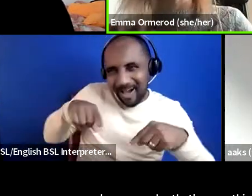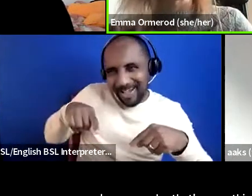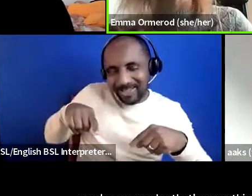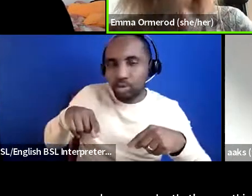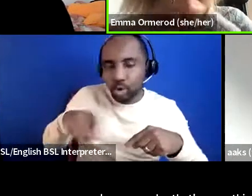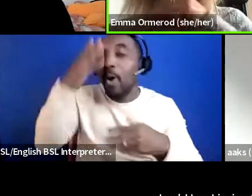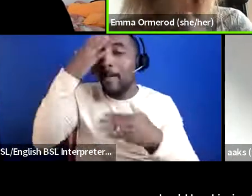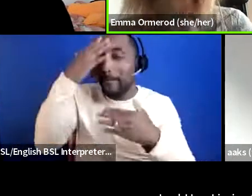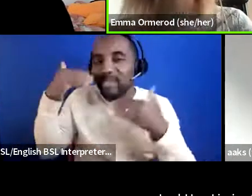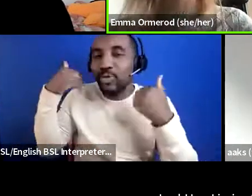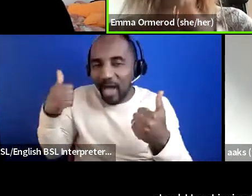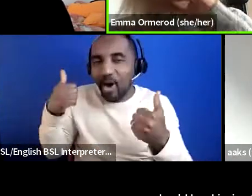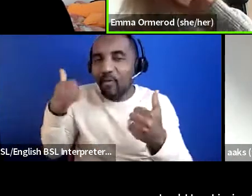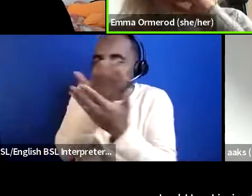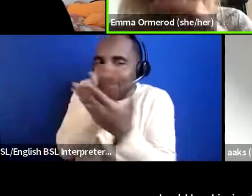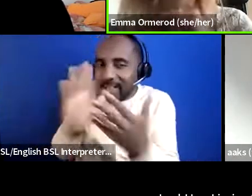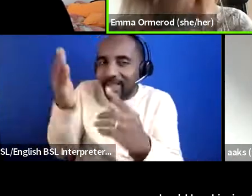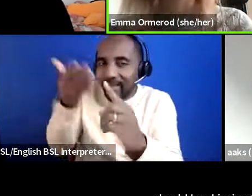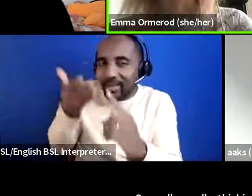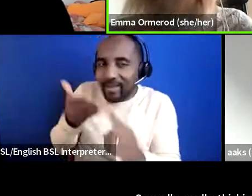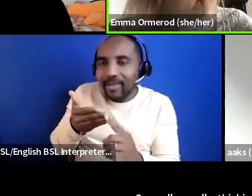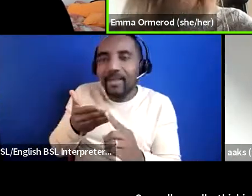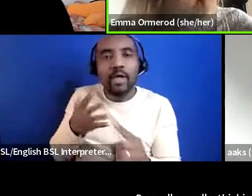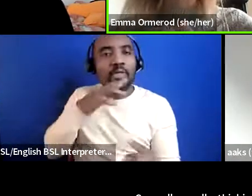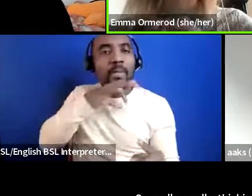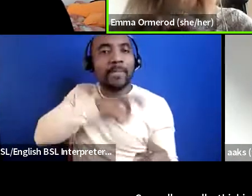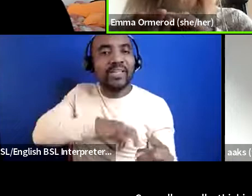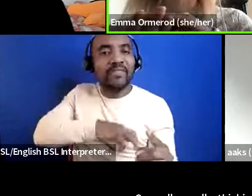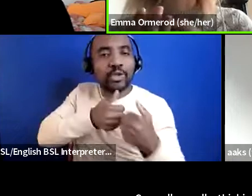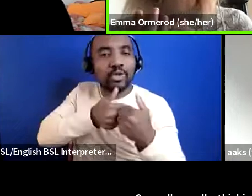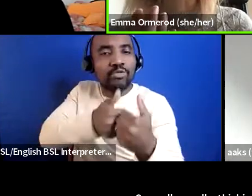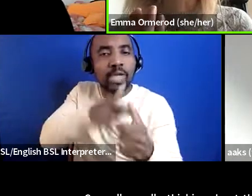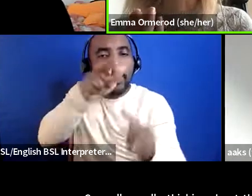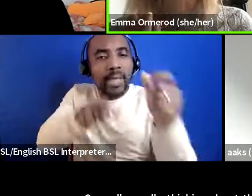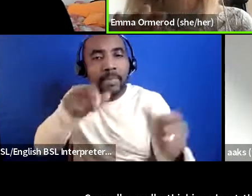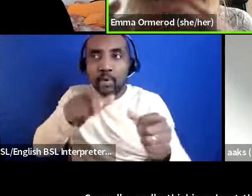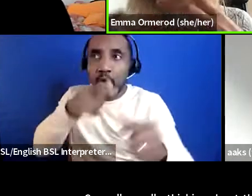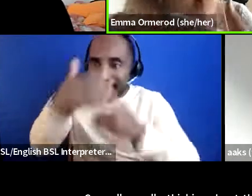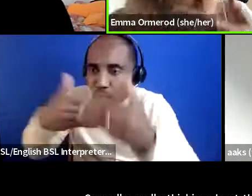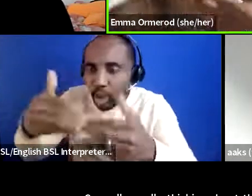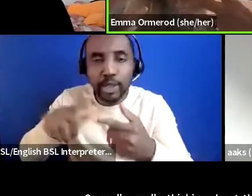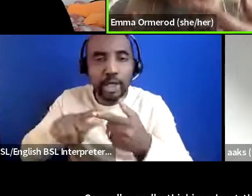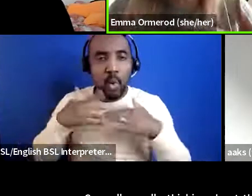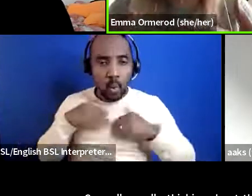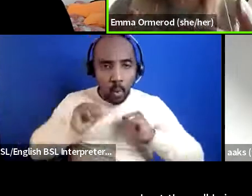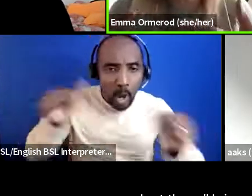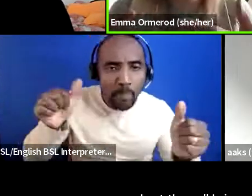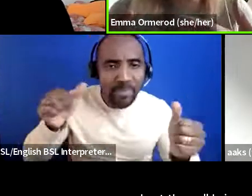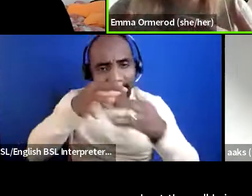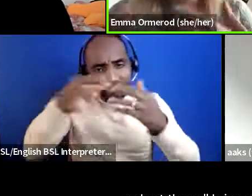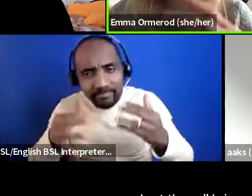you know the the beneficiary journey or about the well-being aspects um i'm really kind of um